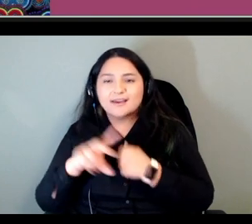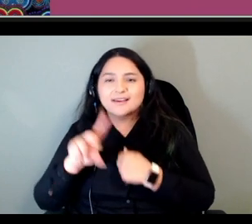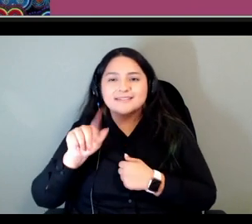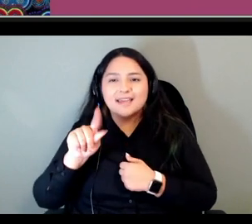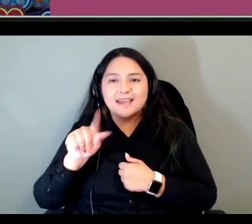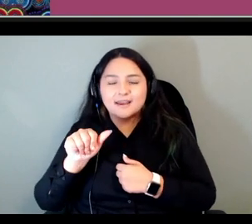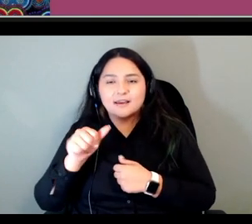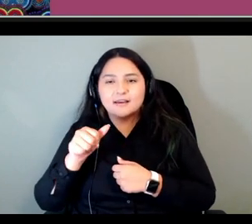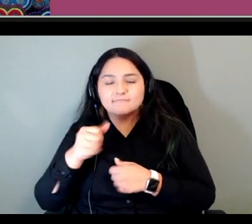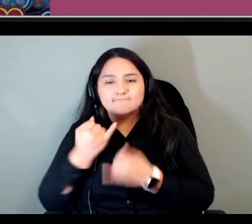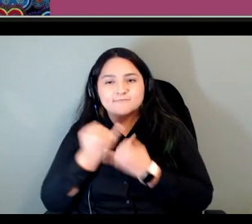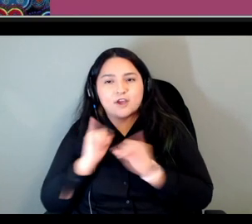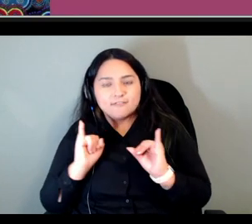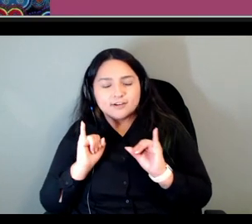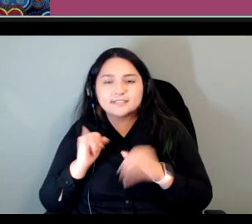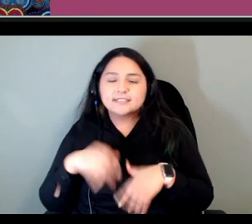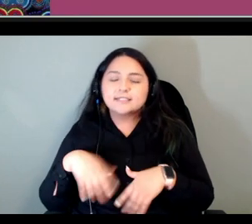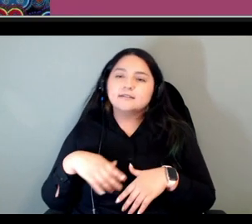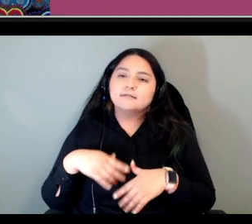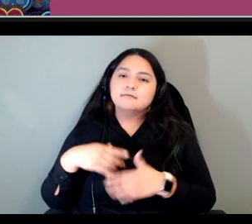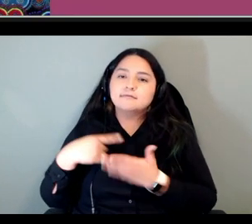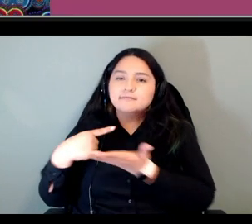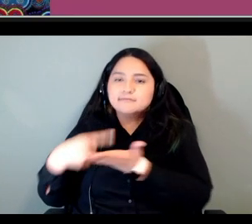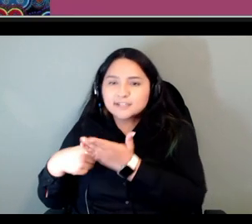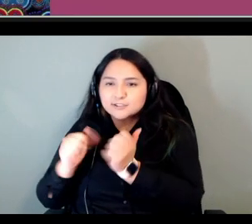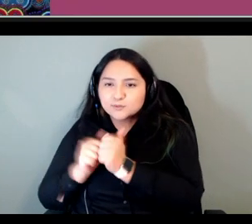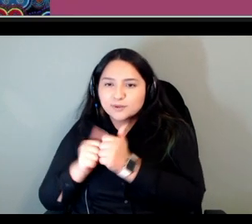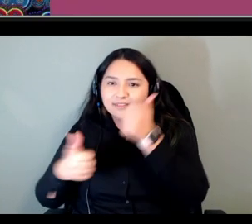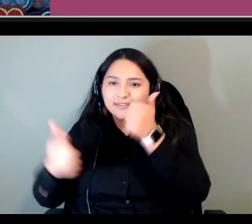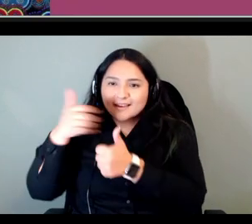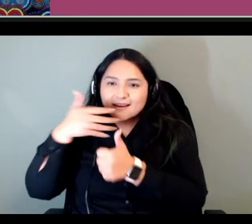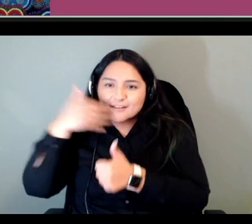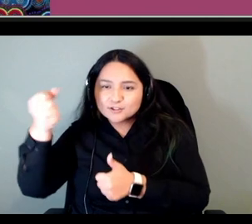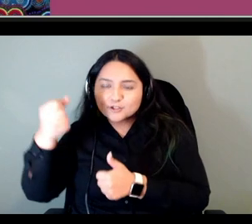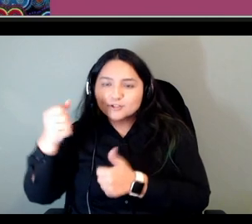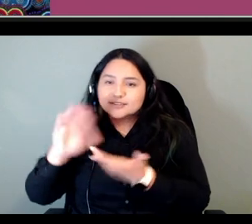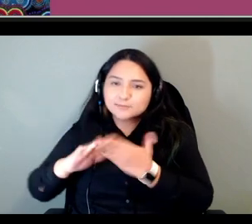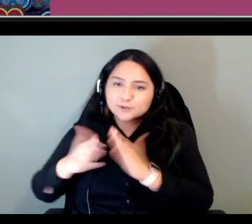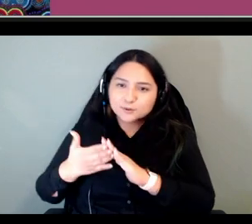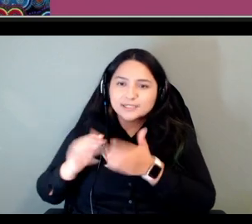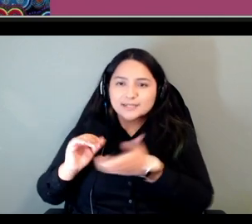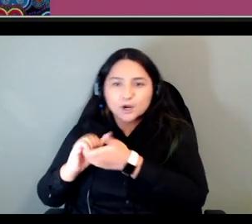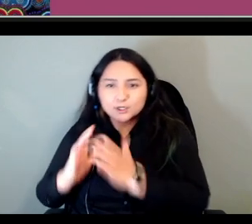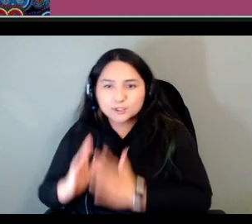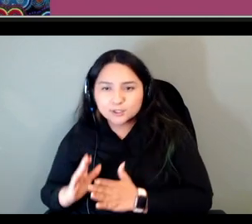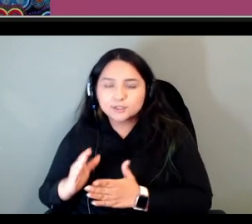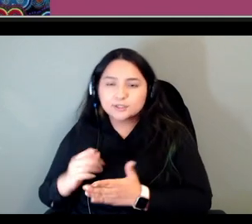with your elders your community and your partners because this um almost was a deal breaker